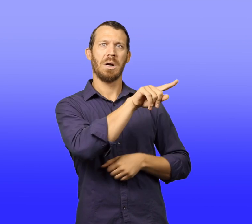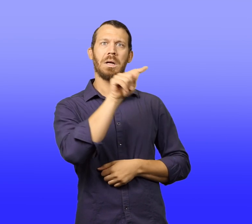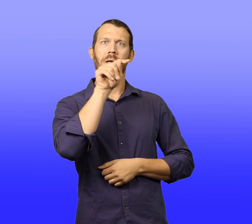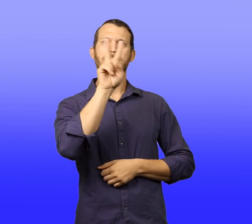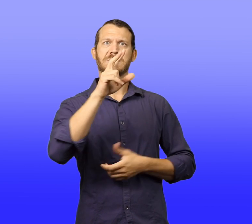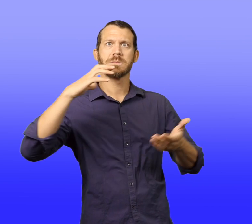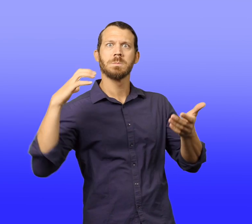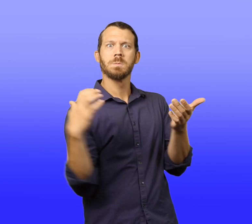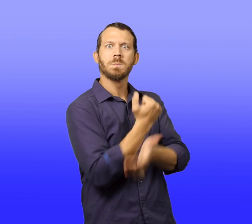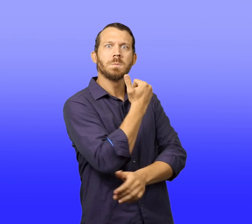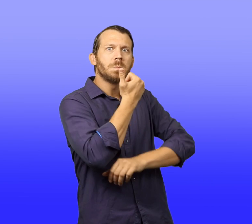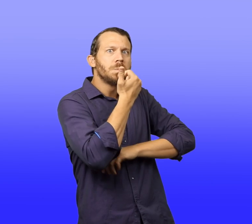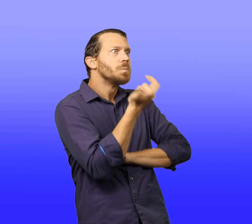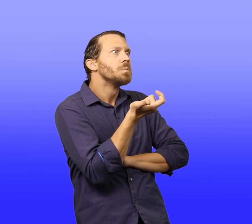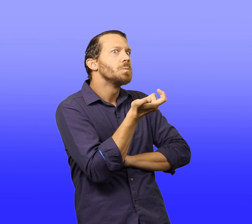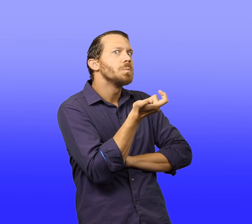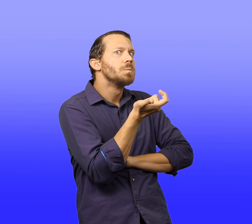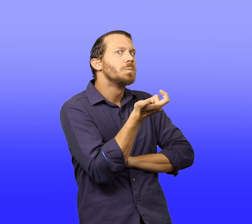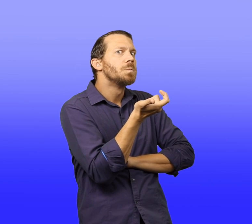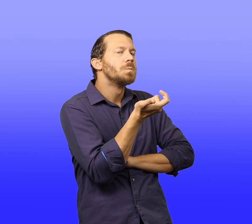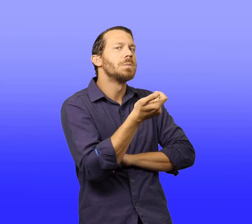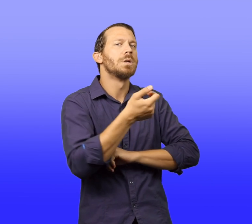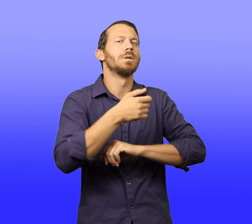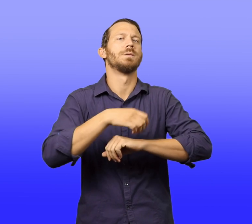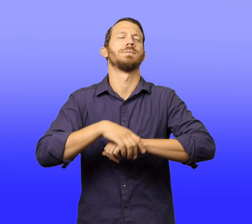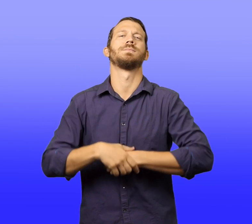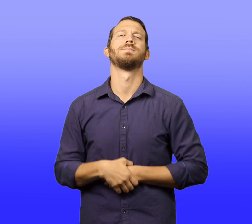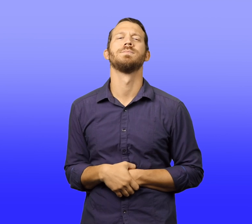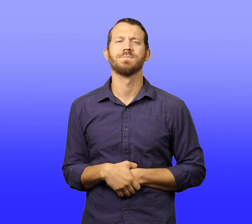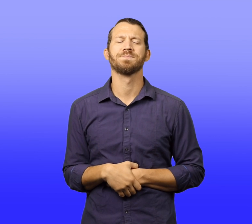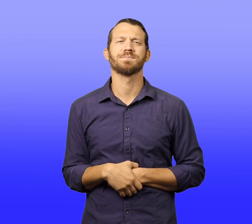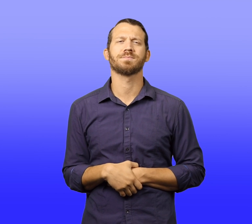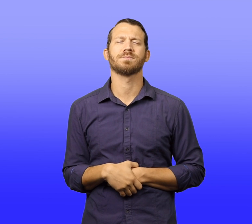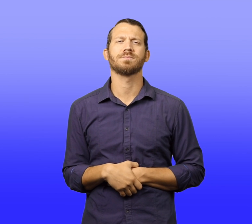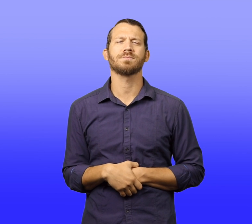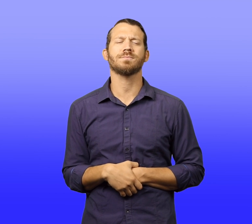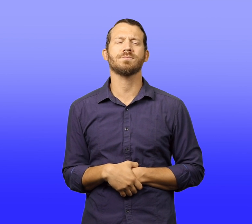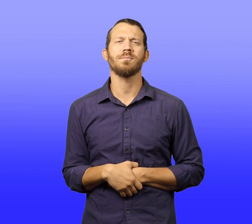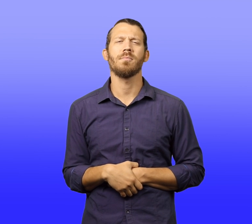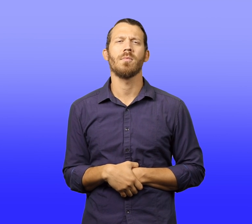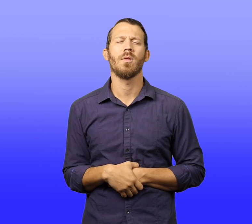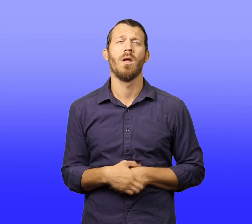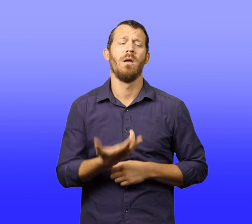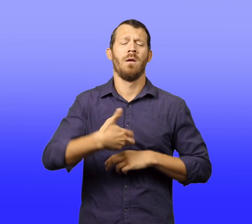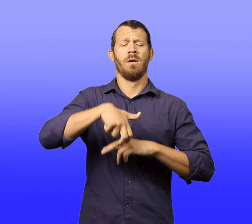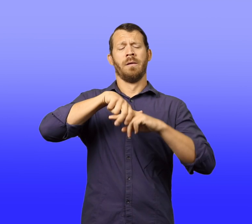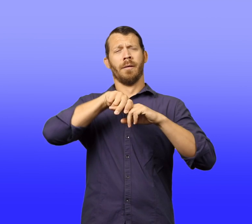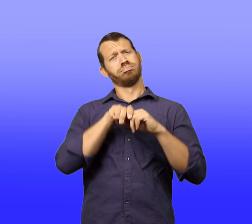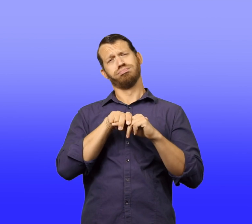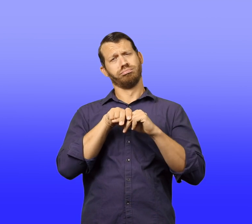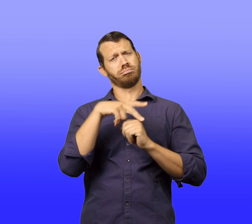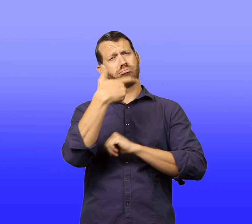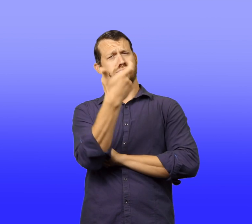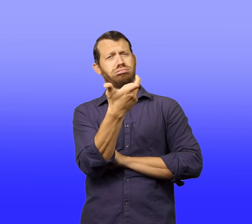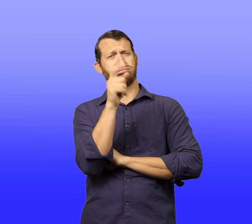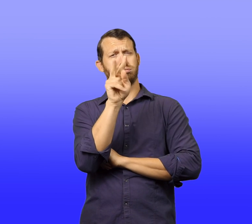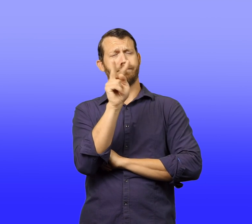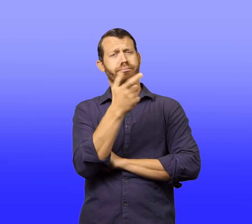He was too busy to sort through garbage especially when there was something good on television.